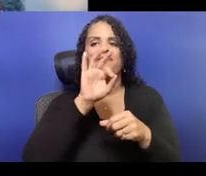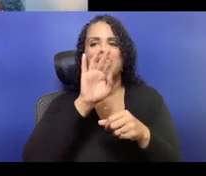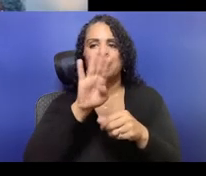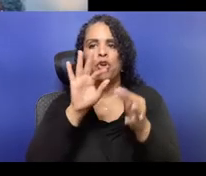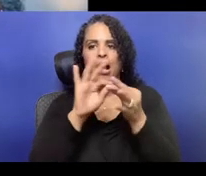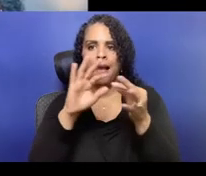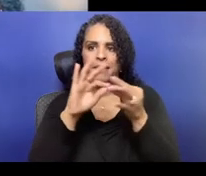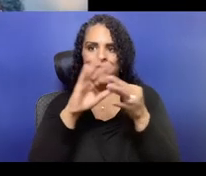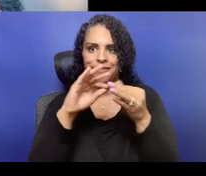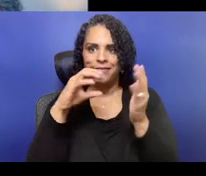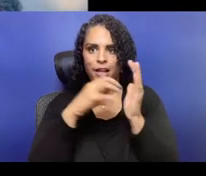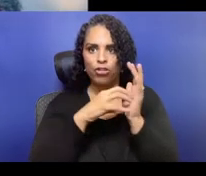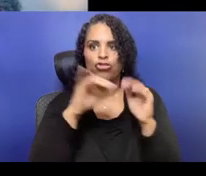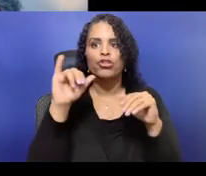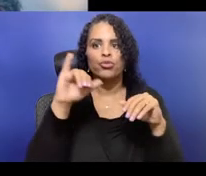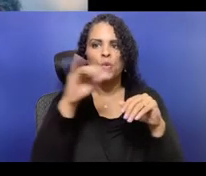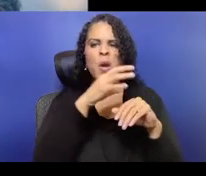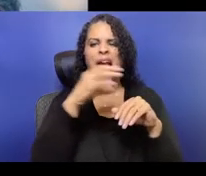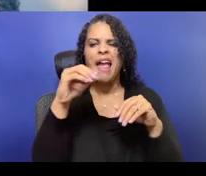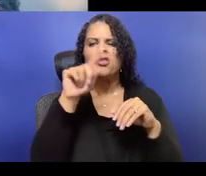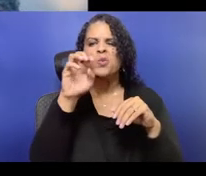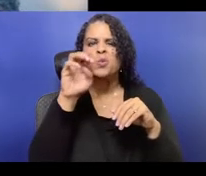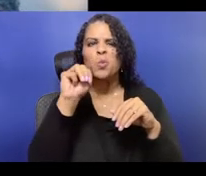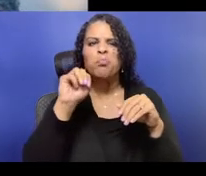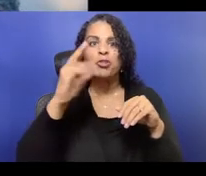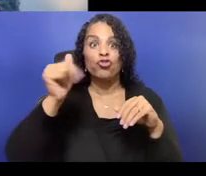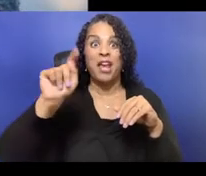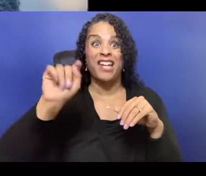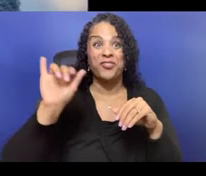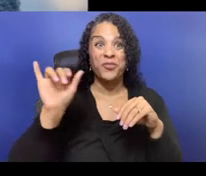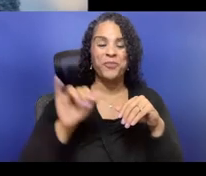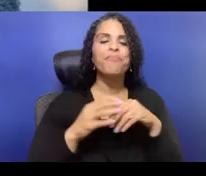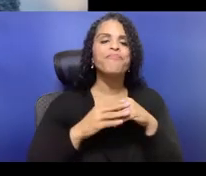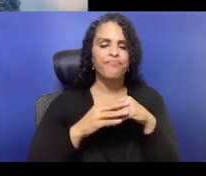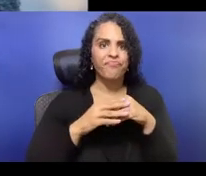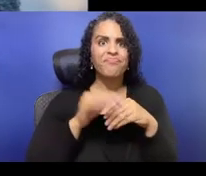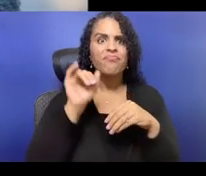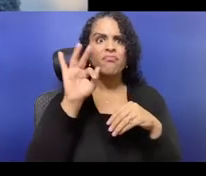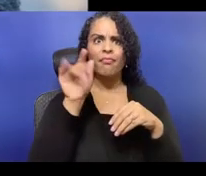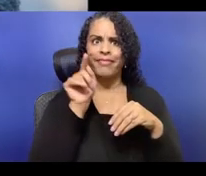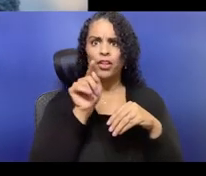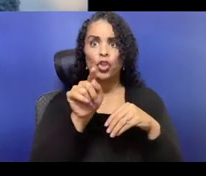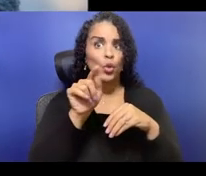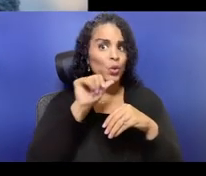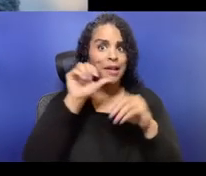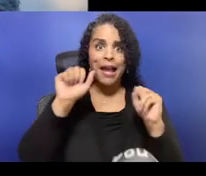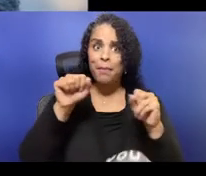And with that, I'm gonna hand that off to Anna. Thanks, Tara. Hi, my name is Anna Lathrop.